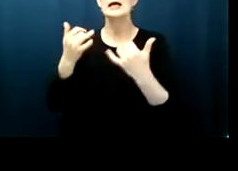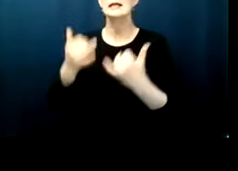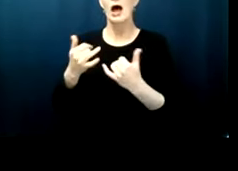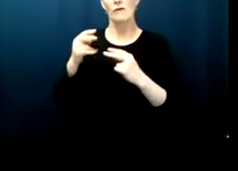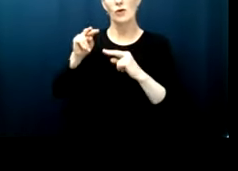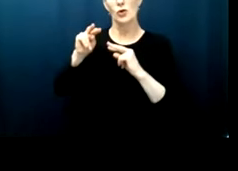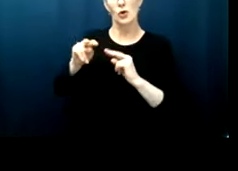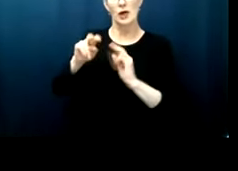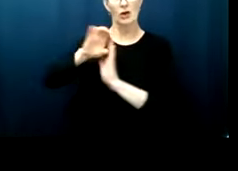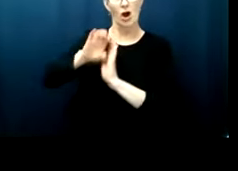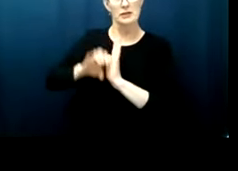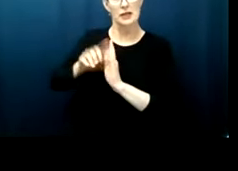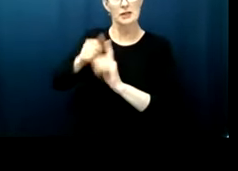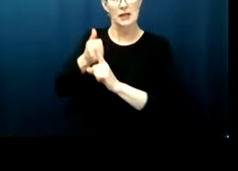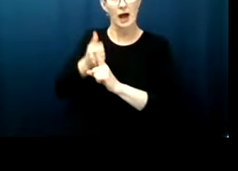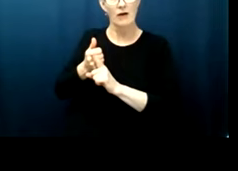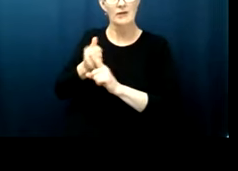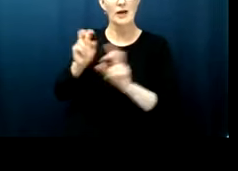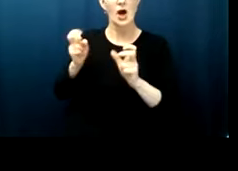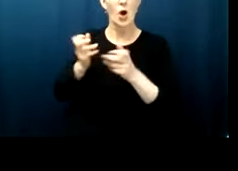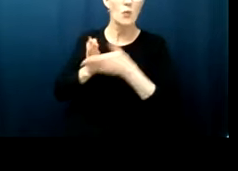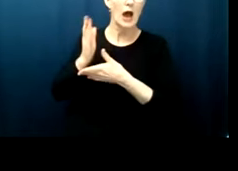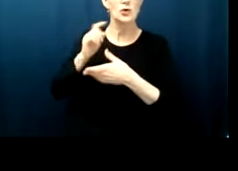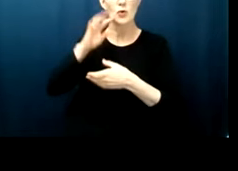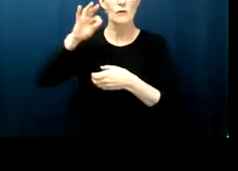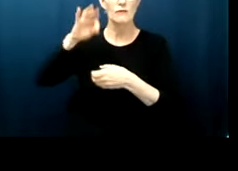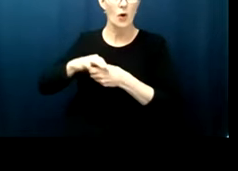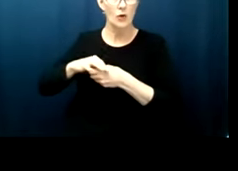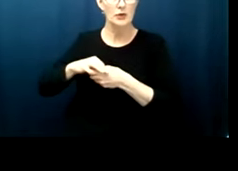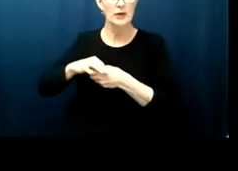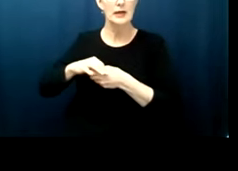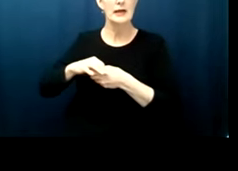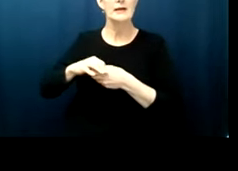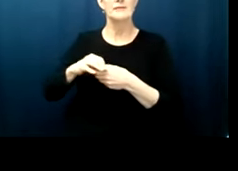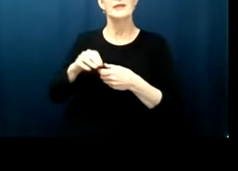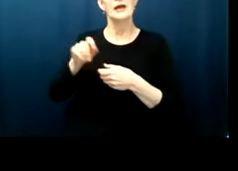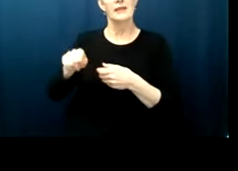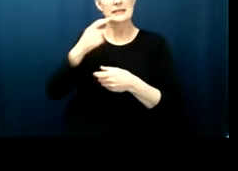in the constitution uh question whether if a state chose it could simply not allow its